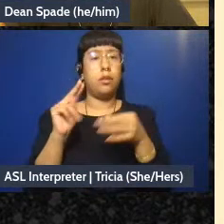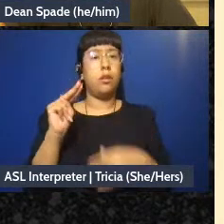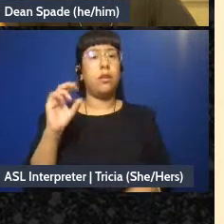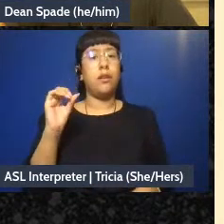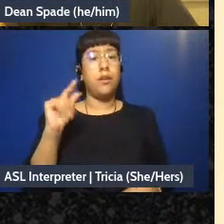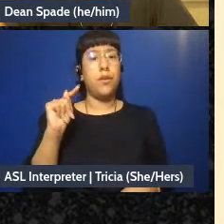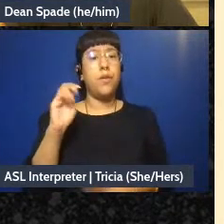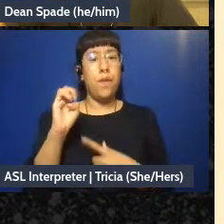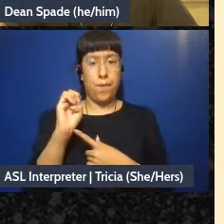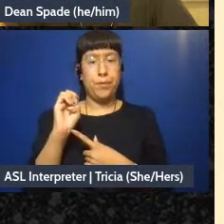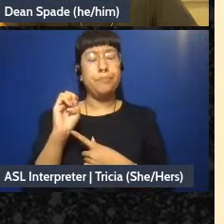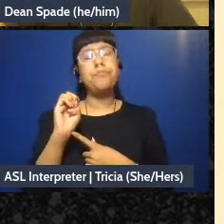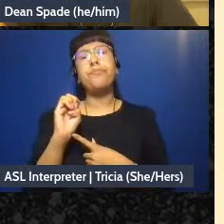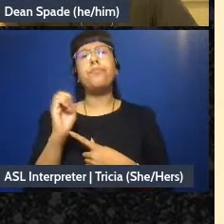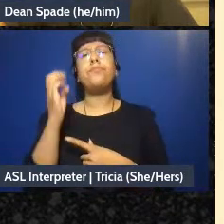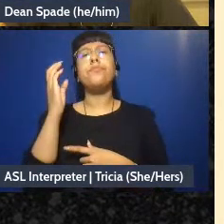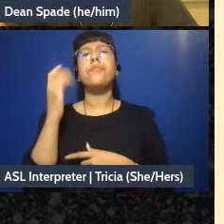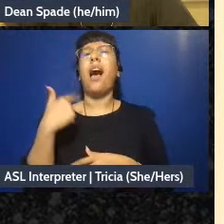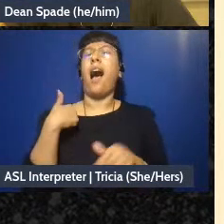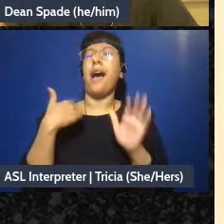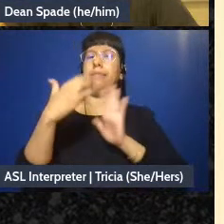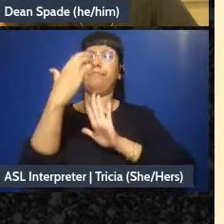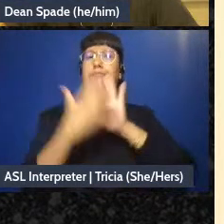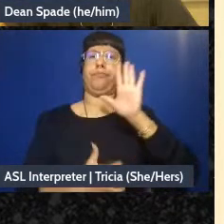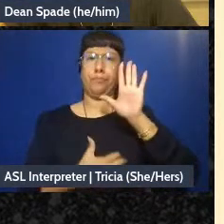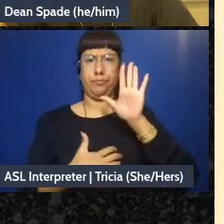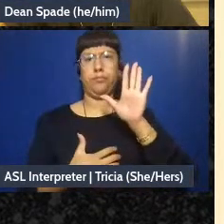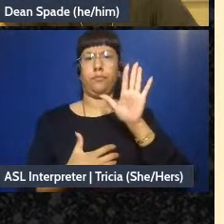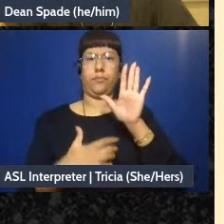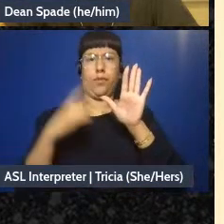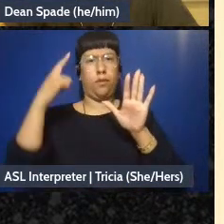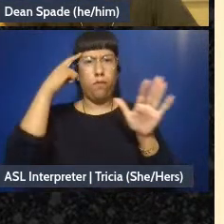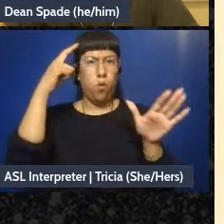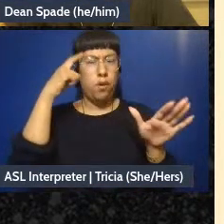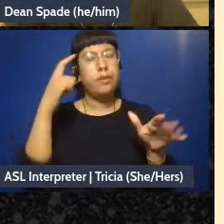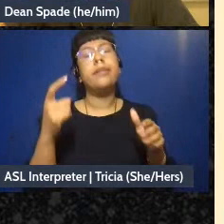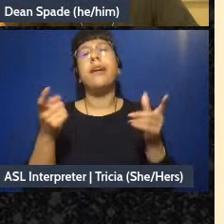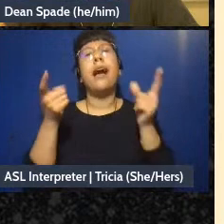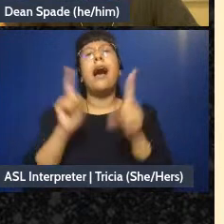I drafted this for a group that actually did face a danger of like police infiltration